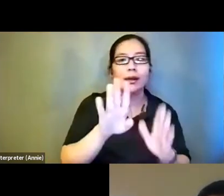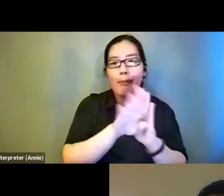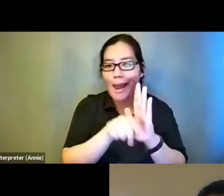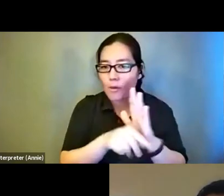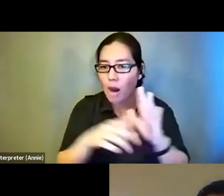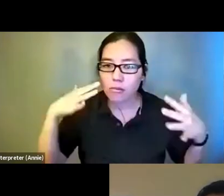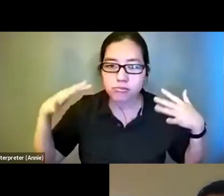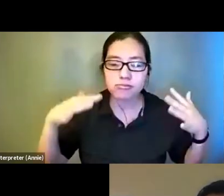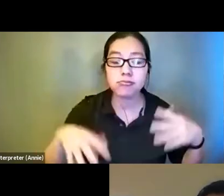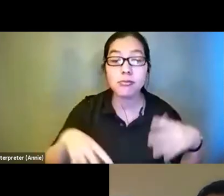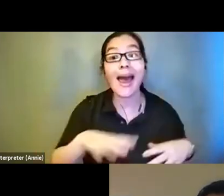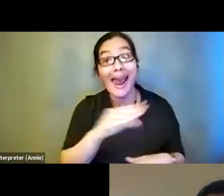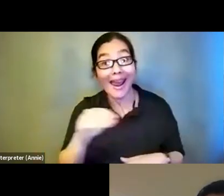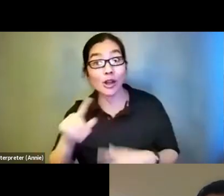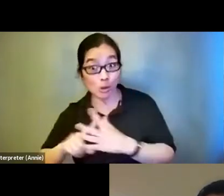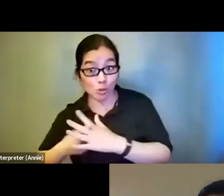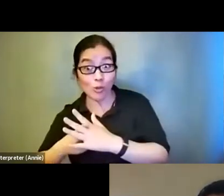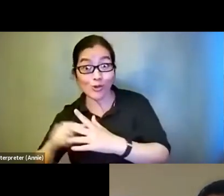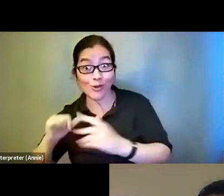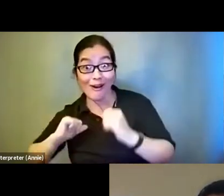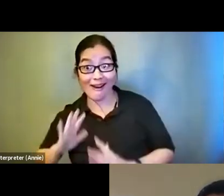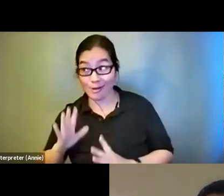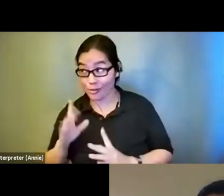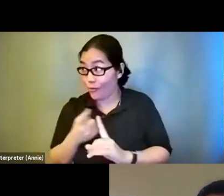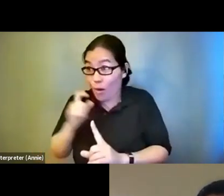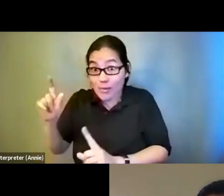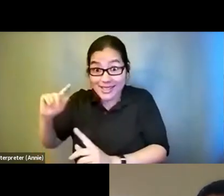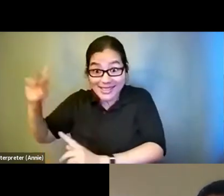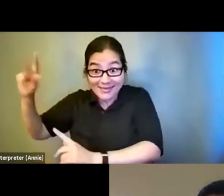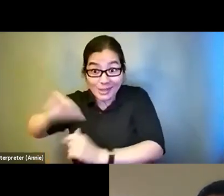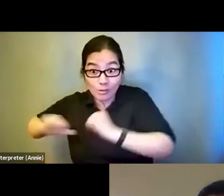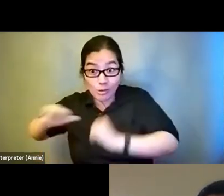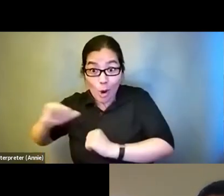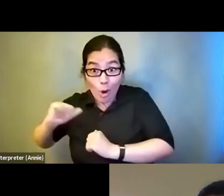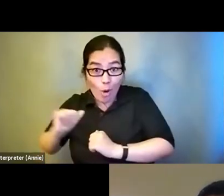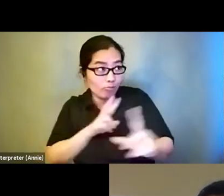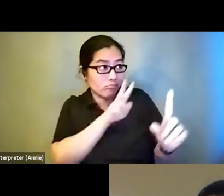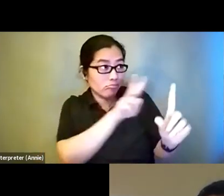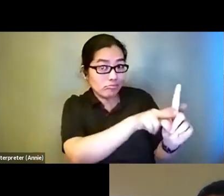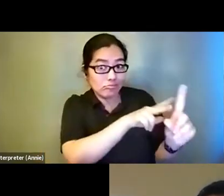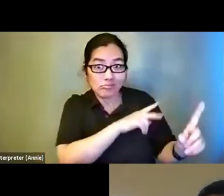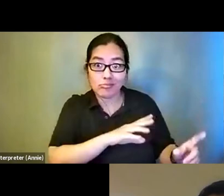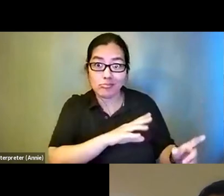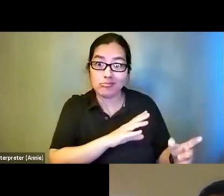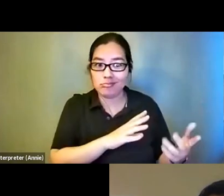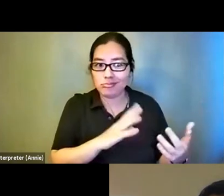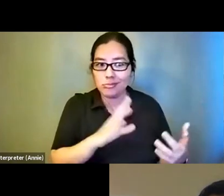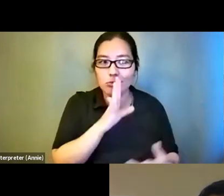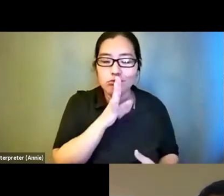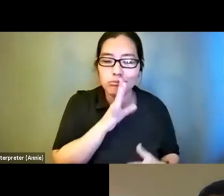actors from the X files series.